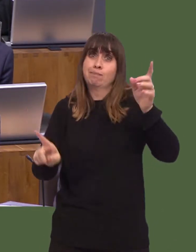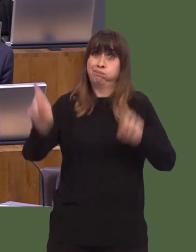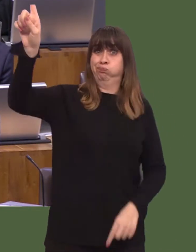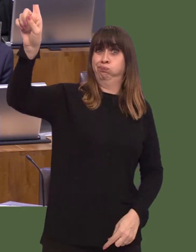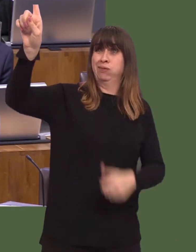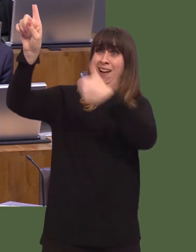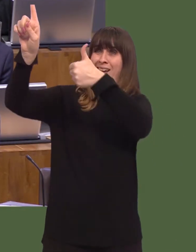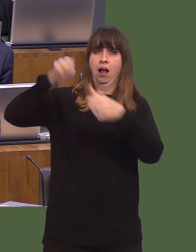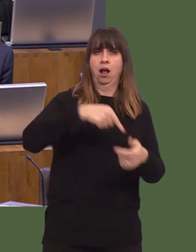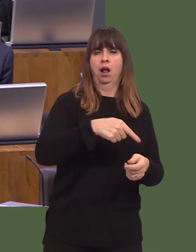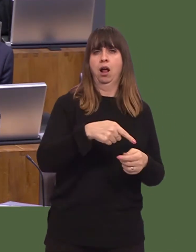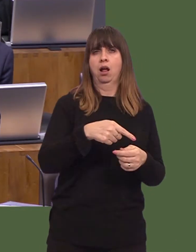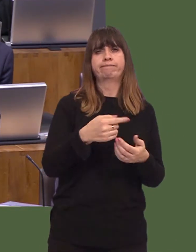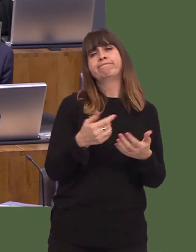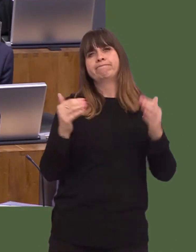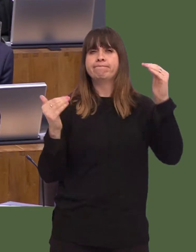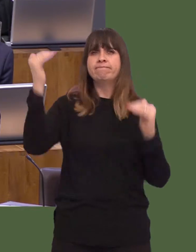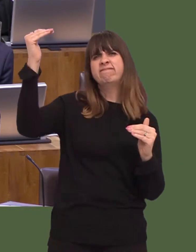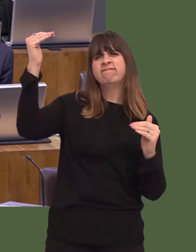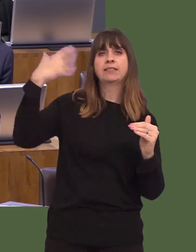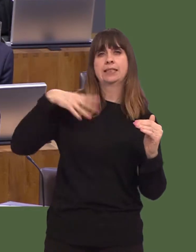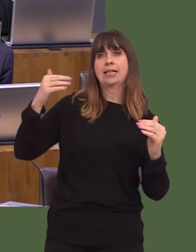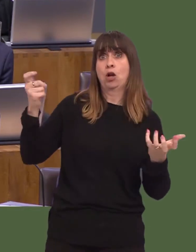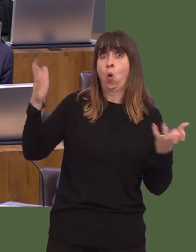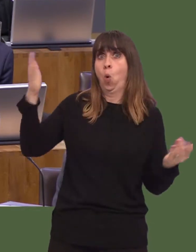and others less wellócommercial interventions and pilot projects apart.